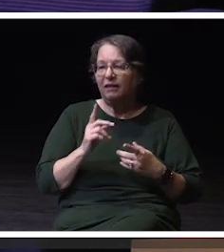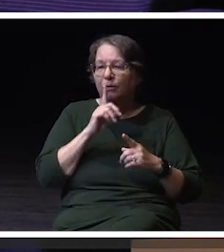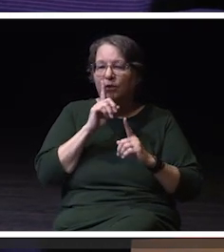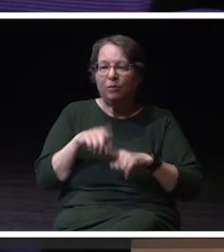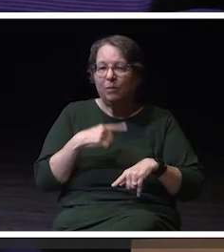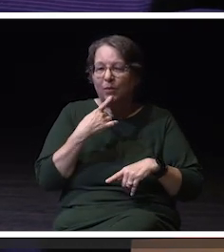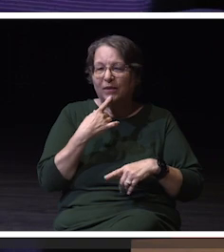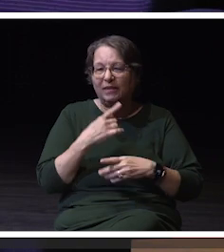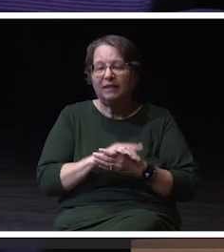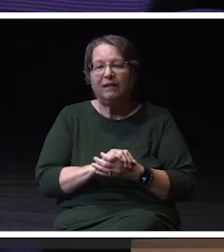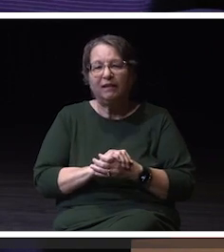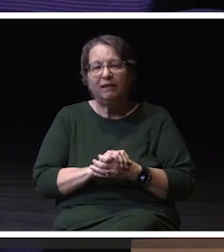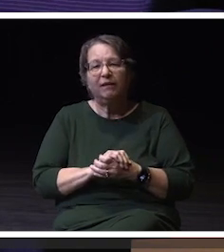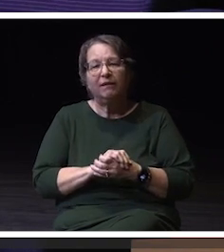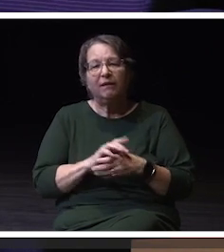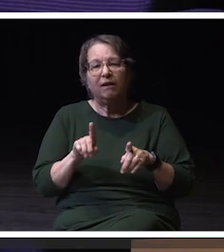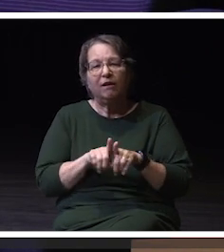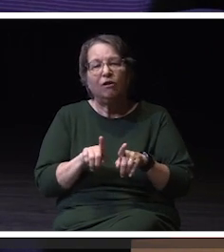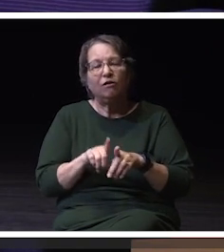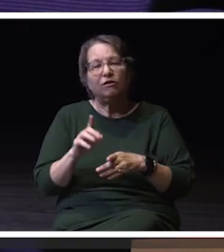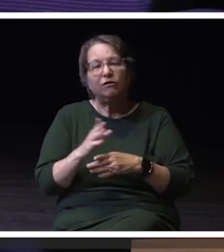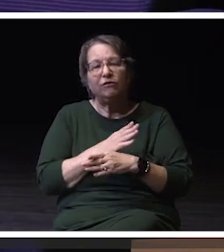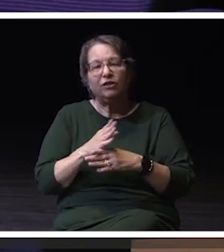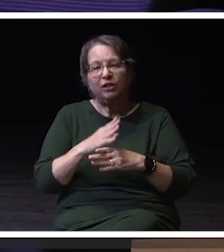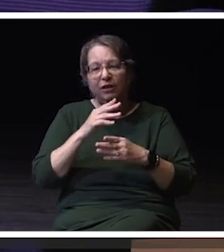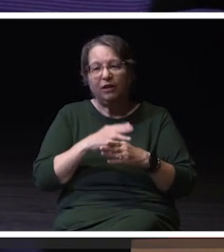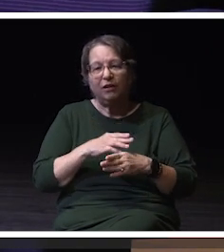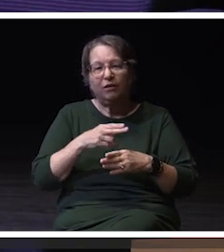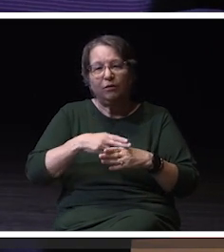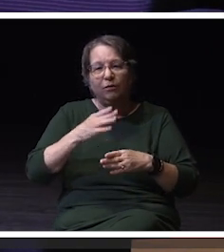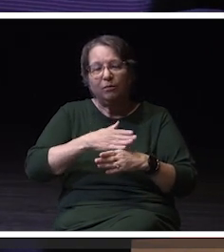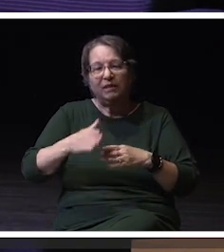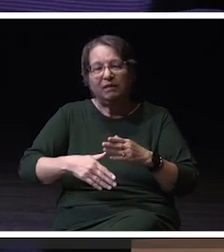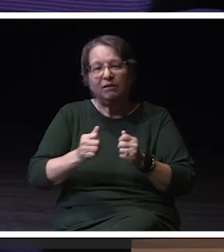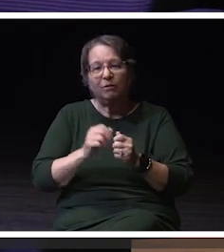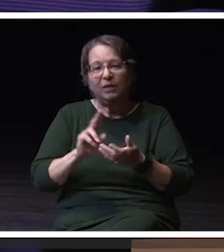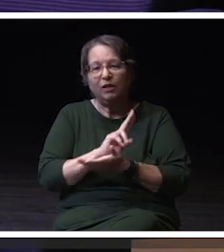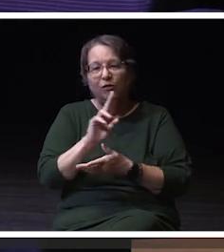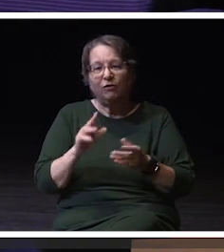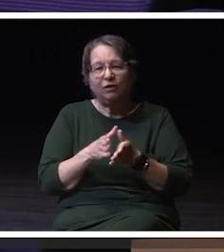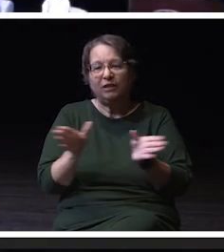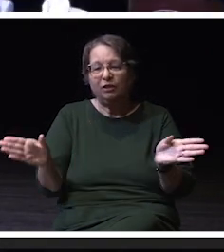and also for sharing all the results back with the University I think it's my hope